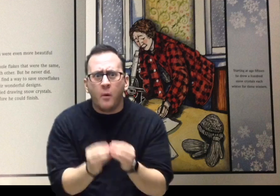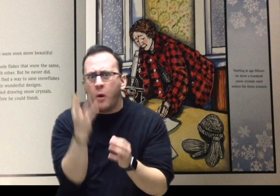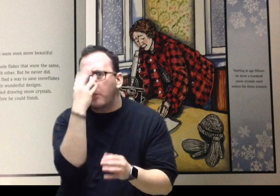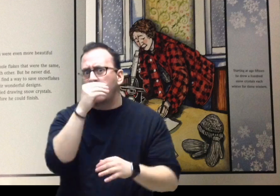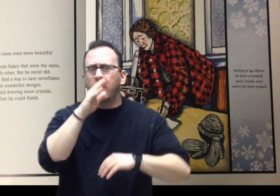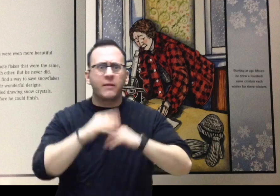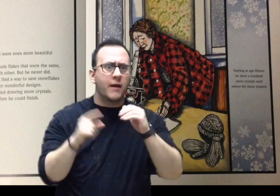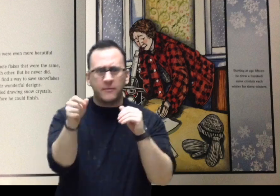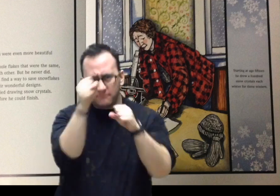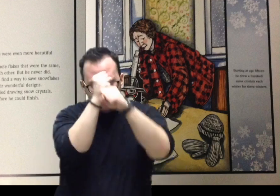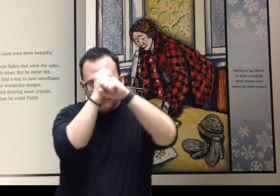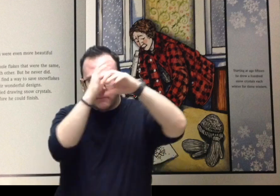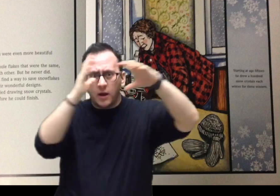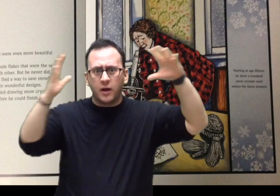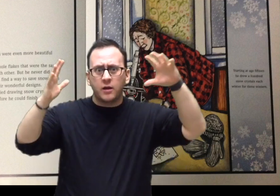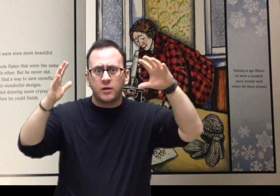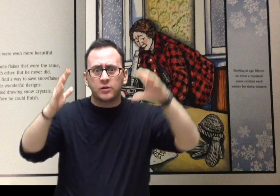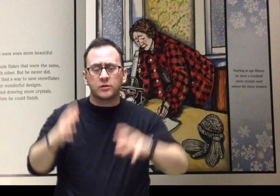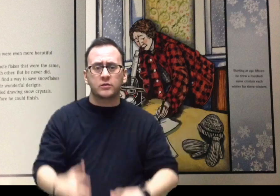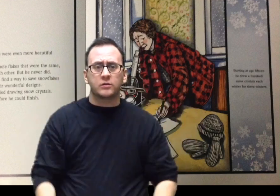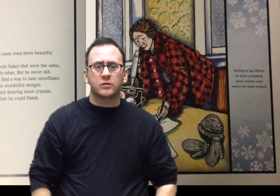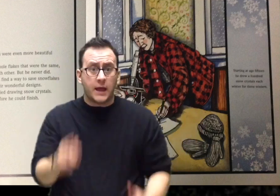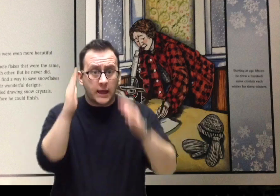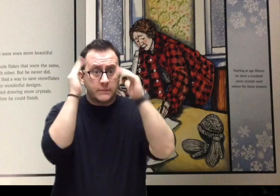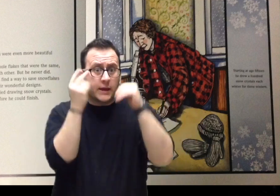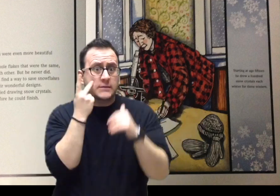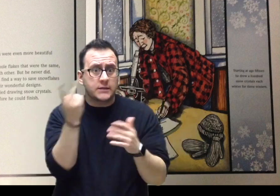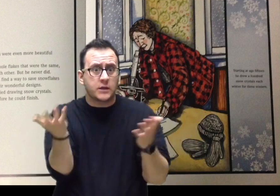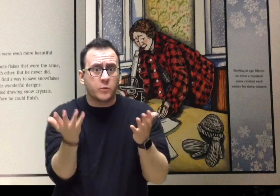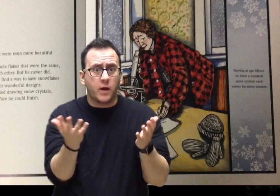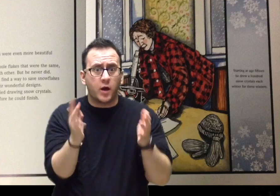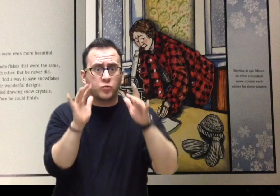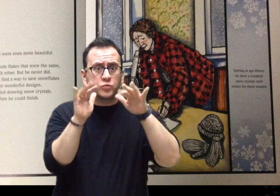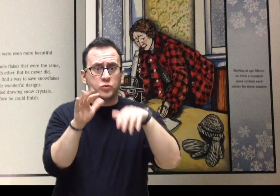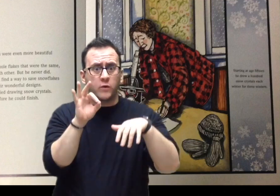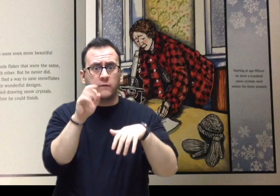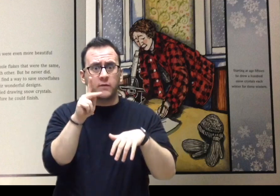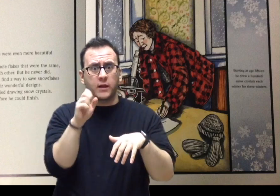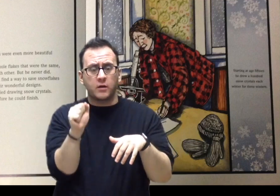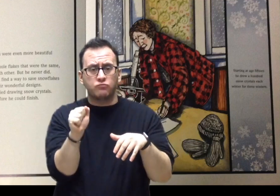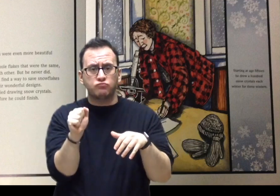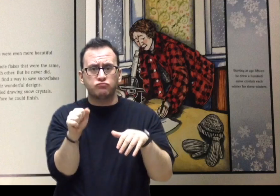He expected to find whole flakes that were the same, that were copies of each other. But he never did.